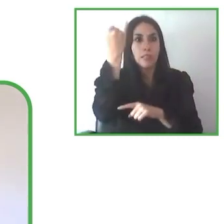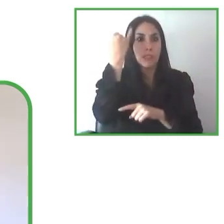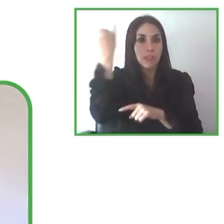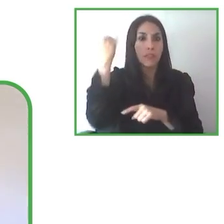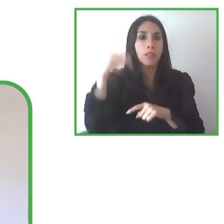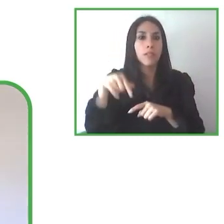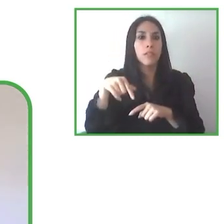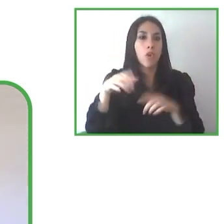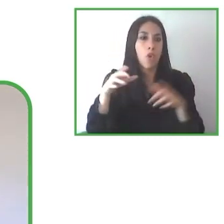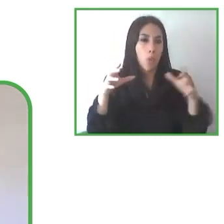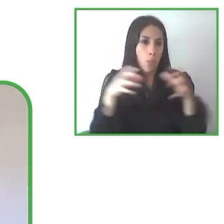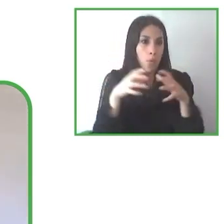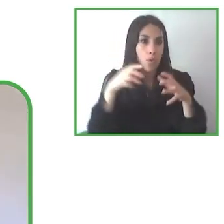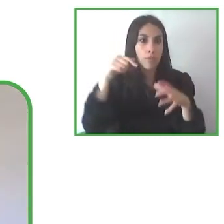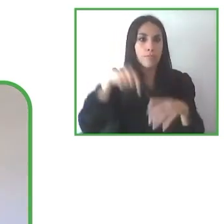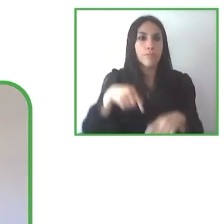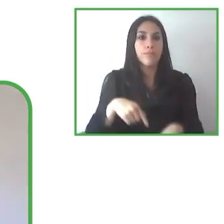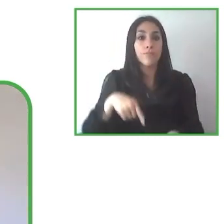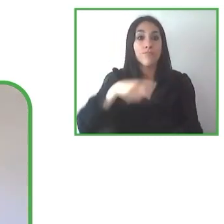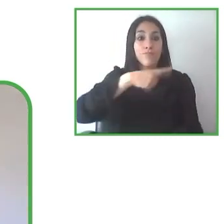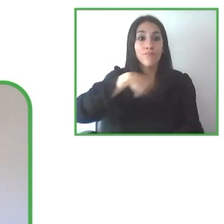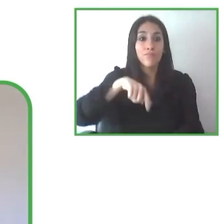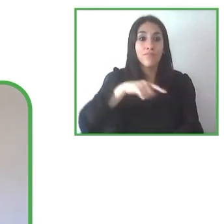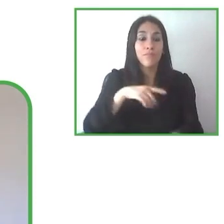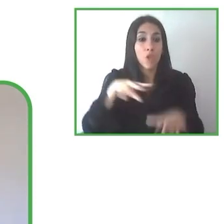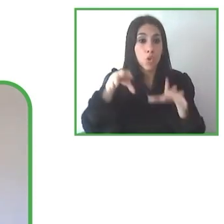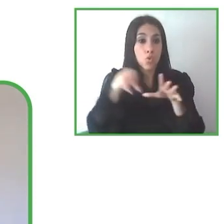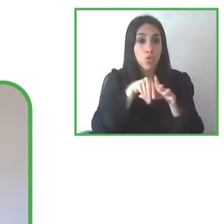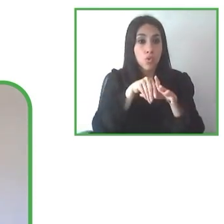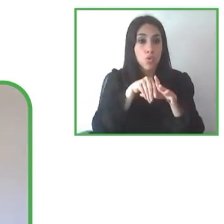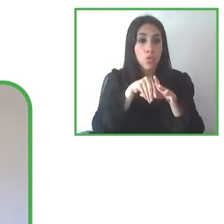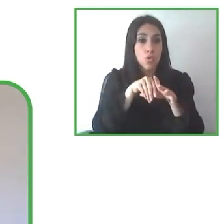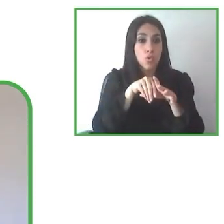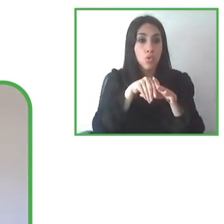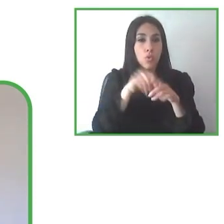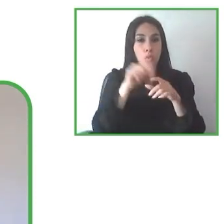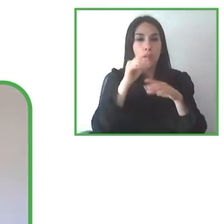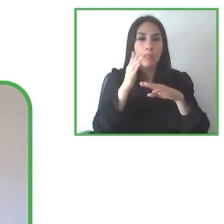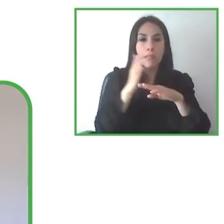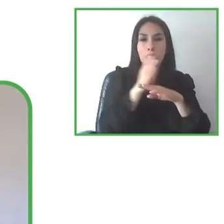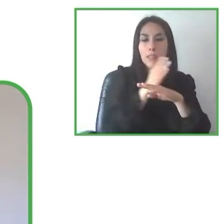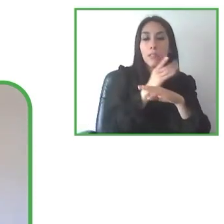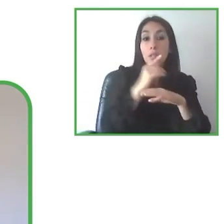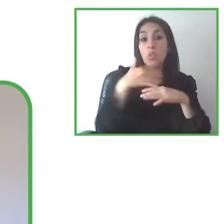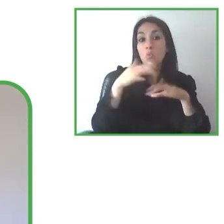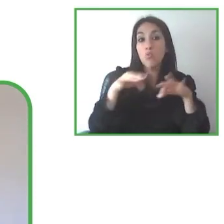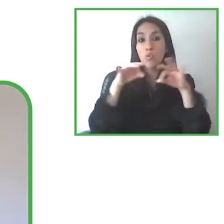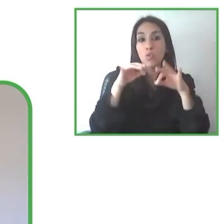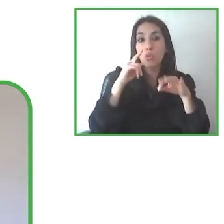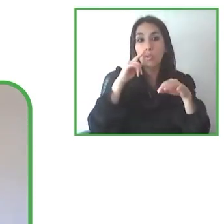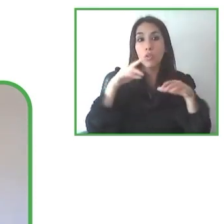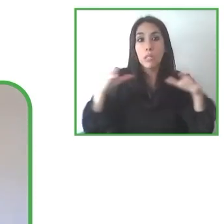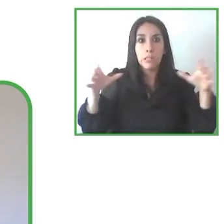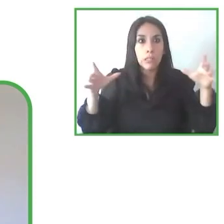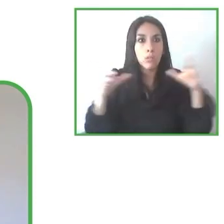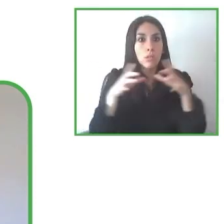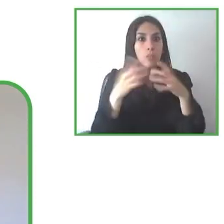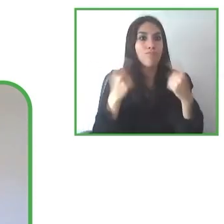For us, inclusion has a very important pillar in the association with others,